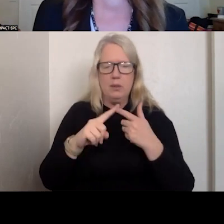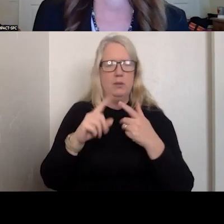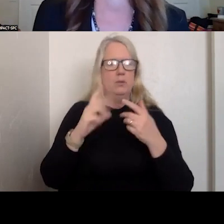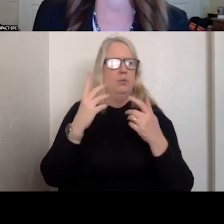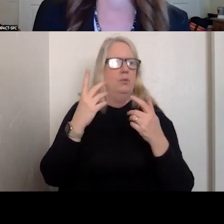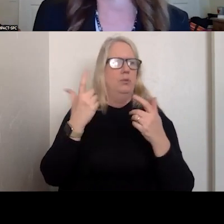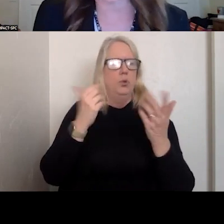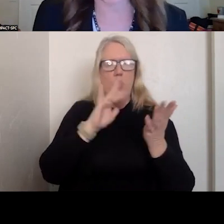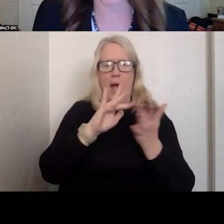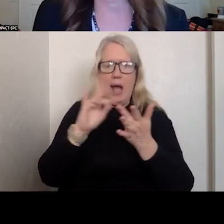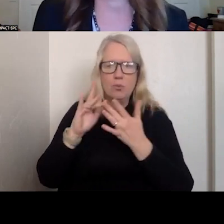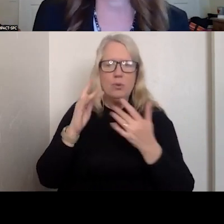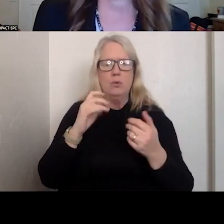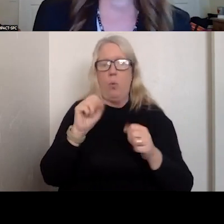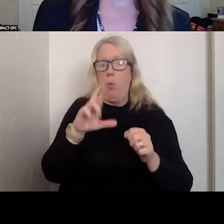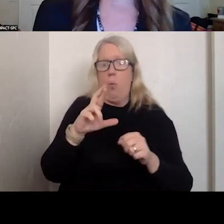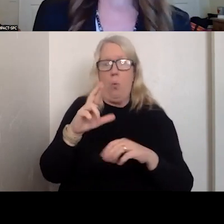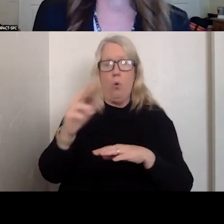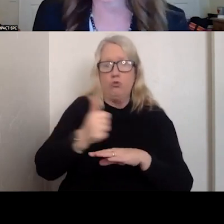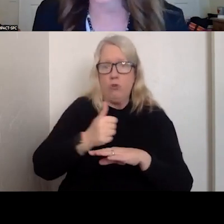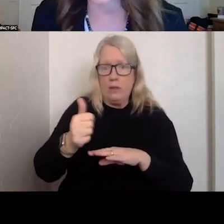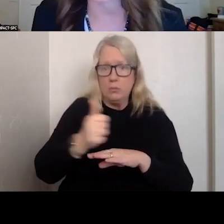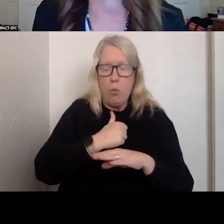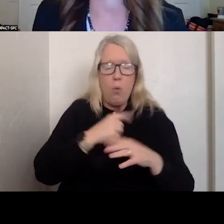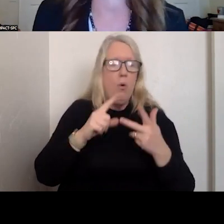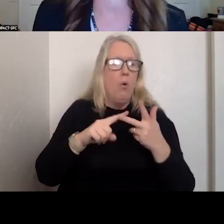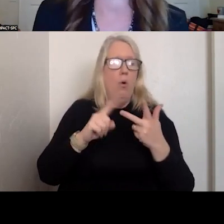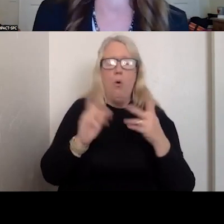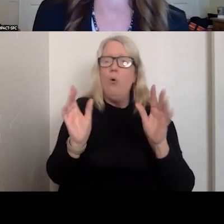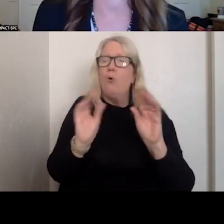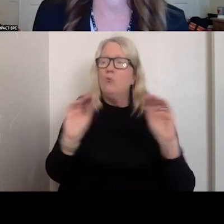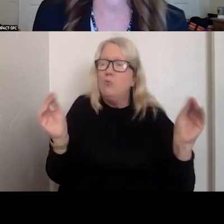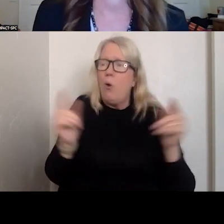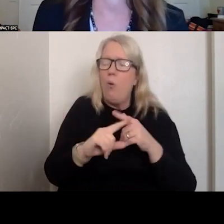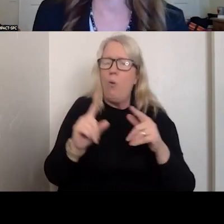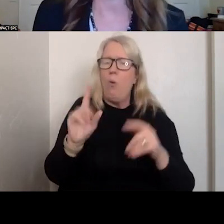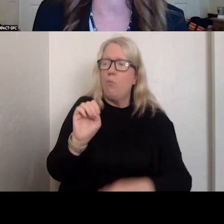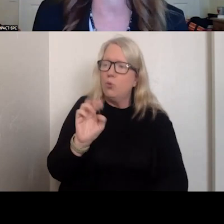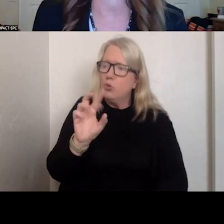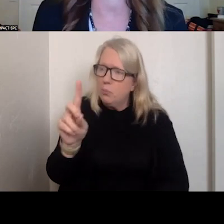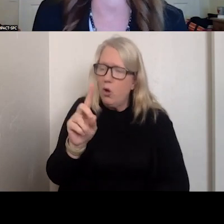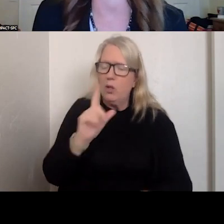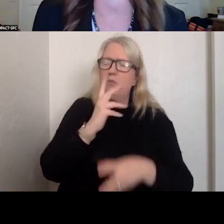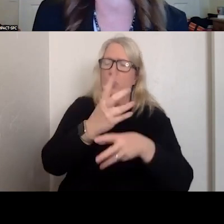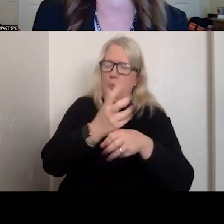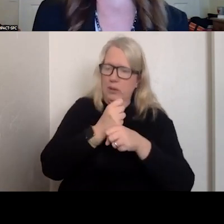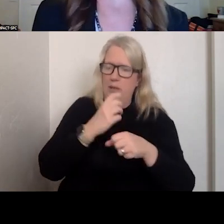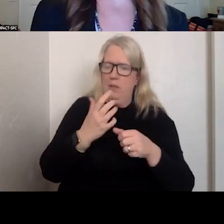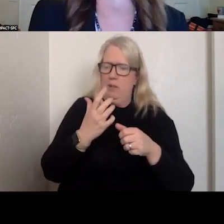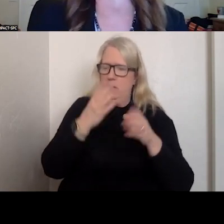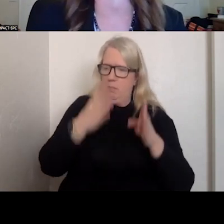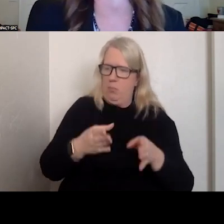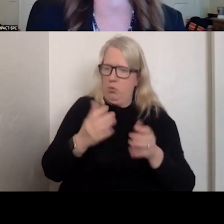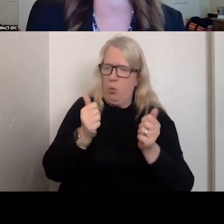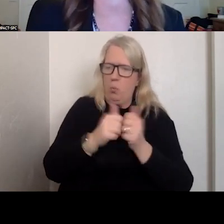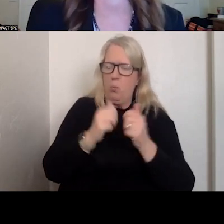OR TRANSPORT OR WITHOUT AN EMERGENCY DEPARTMENT TO RECEIVE THAT PERSON WITH HIGHER LEVEL NEEDS.